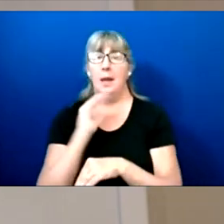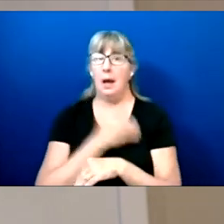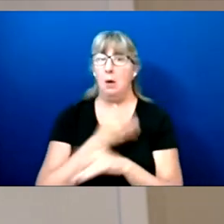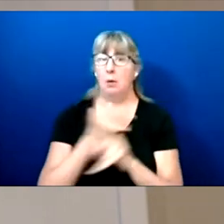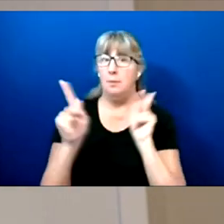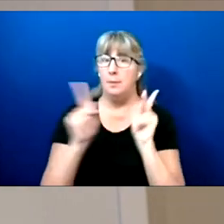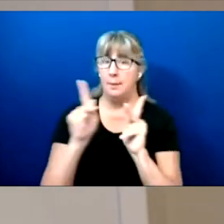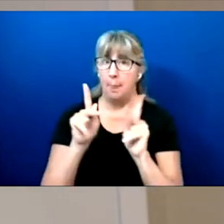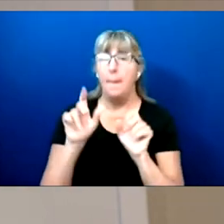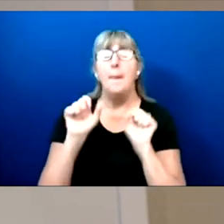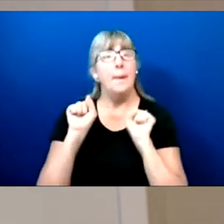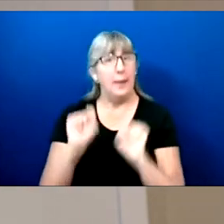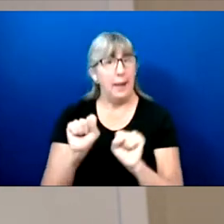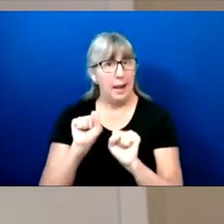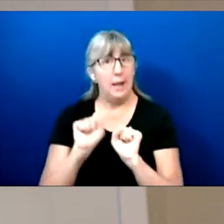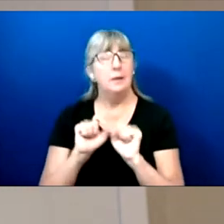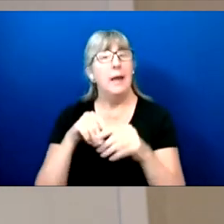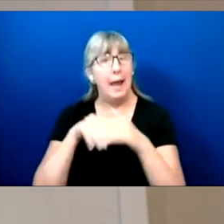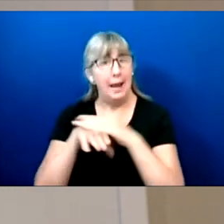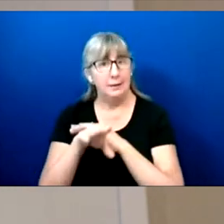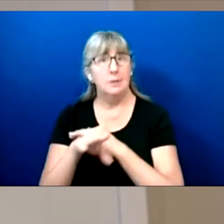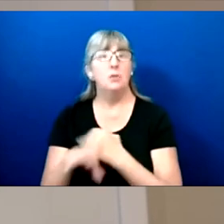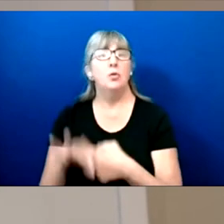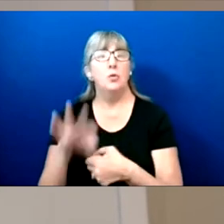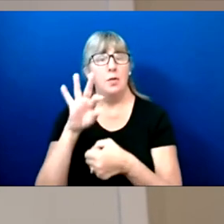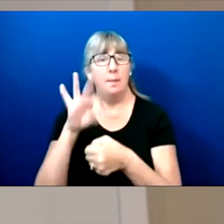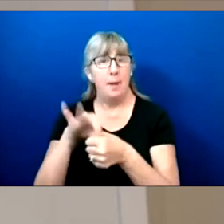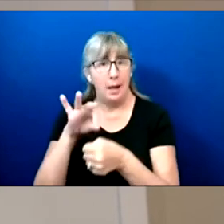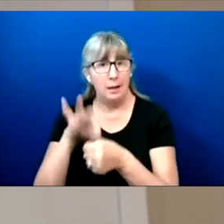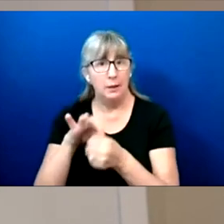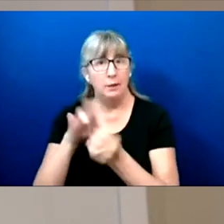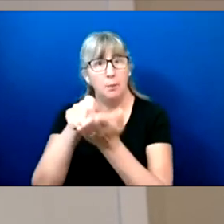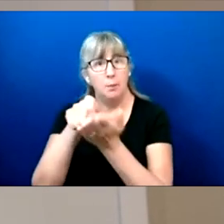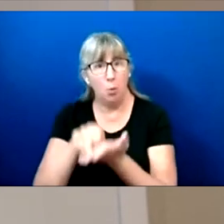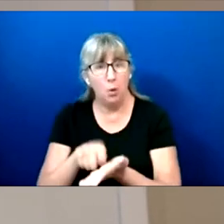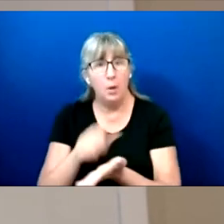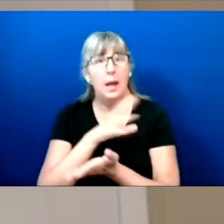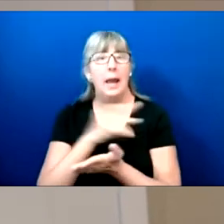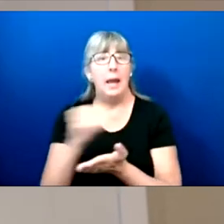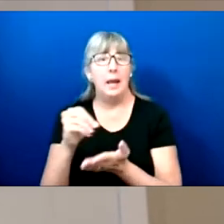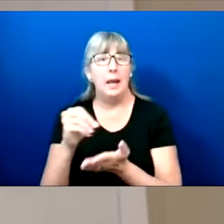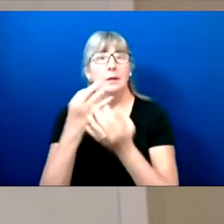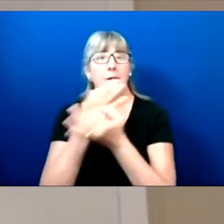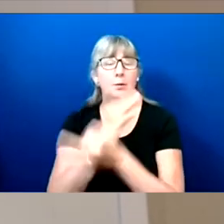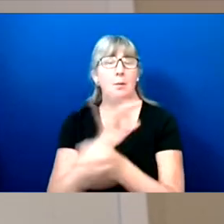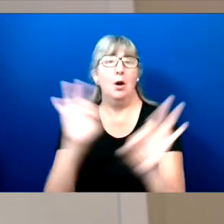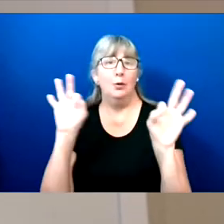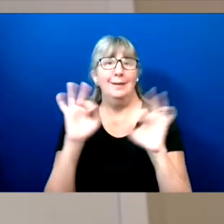to the ballot, to the polls, and to our democracy. Lead on.